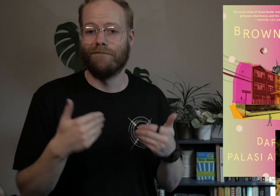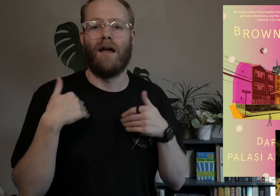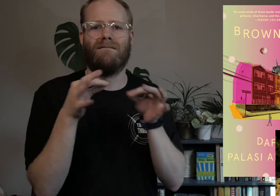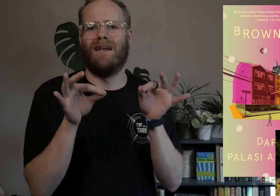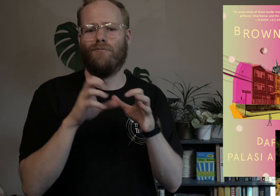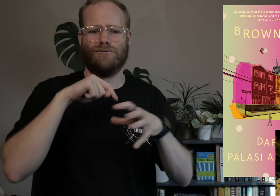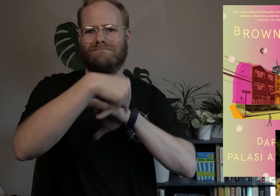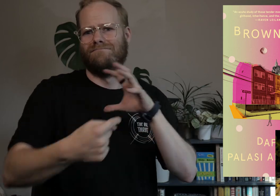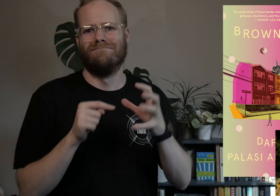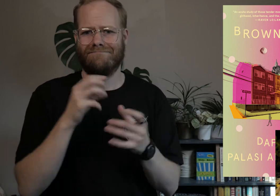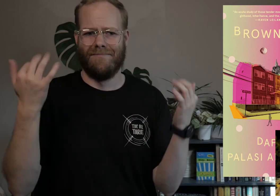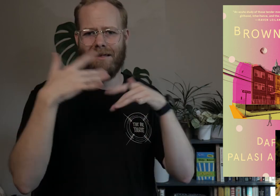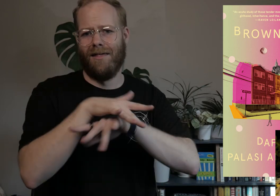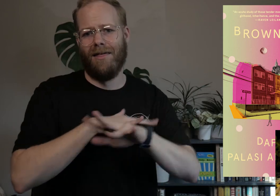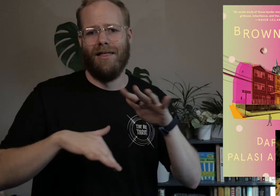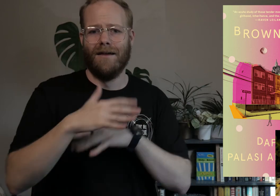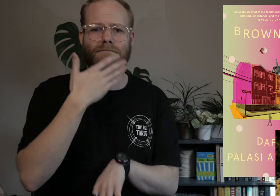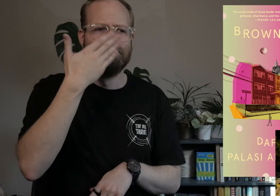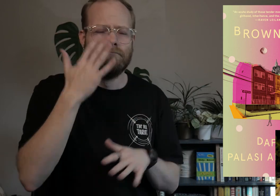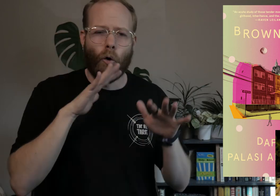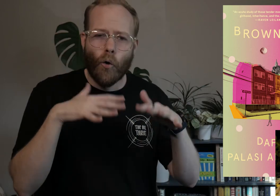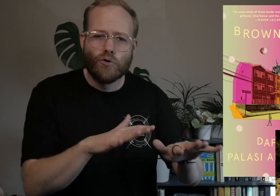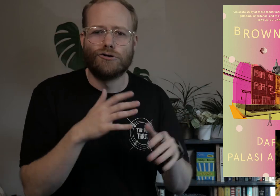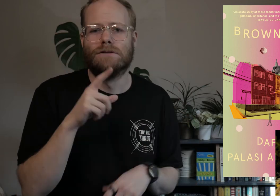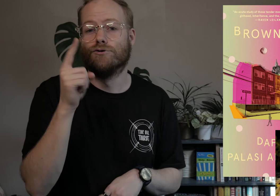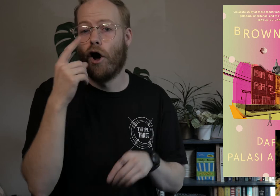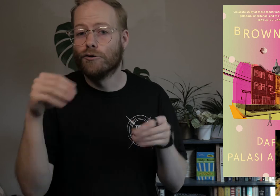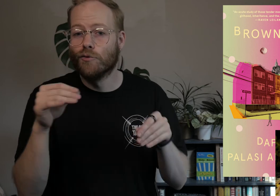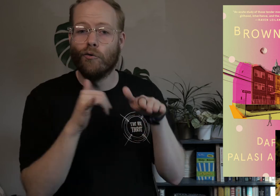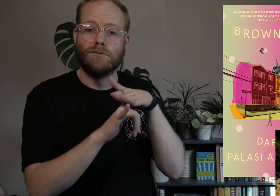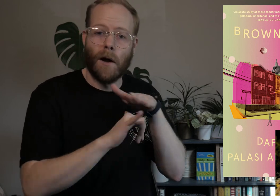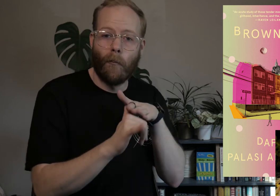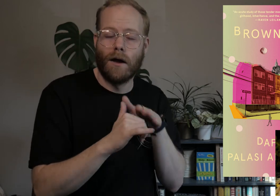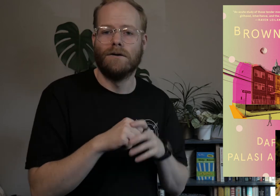Languages from all over the globe, the scent of the ocean, dollar stores and subways,